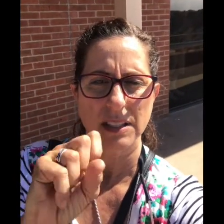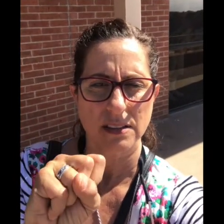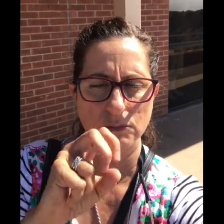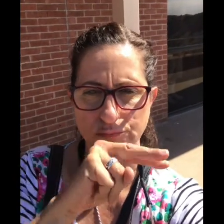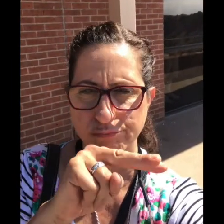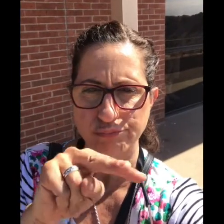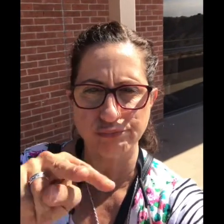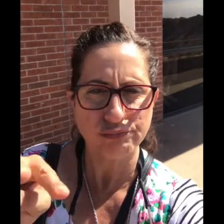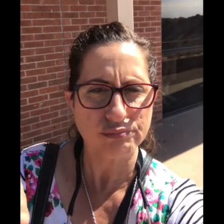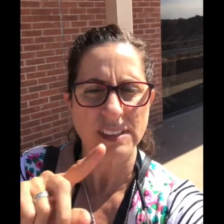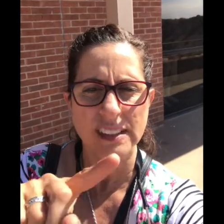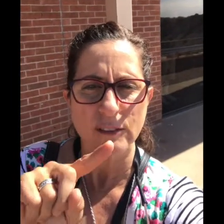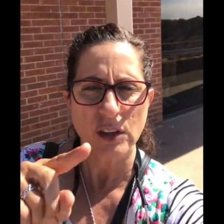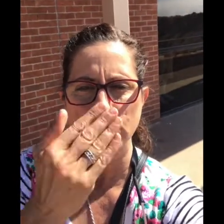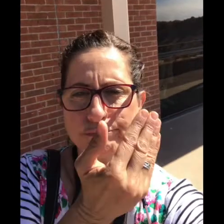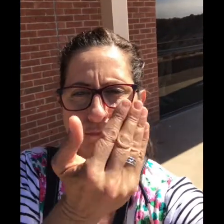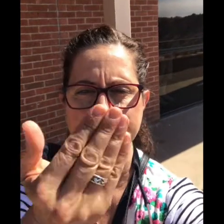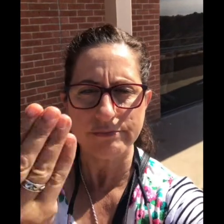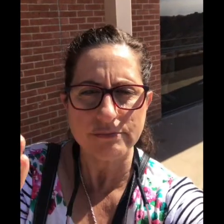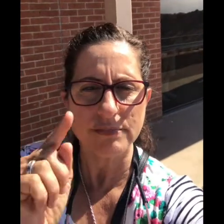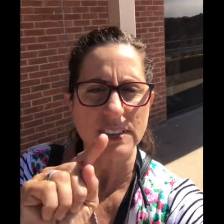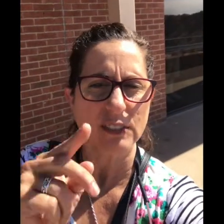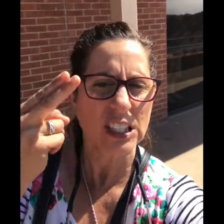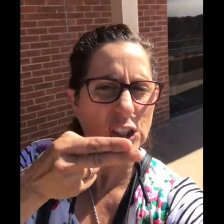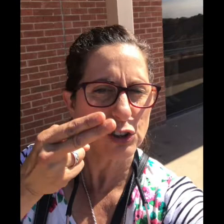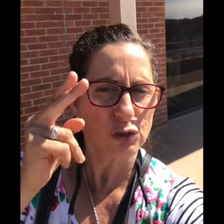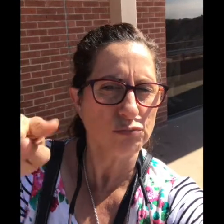The exhibits are throughout the building and include history as well.